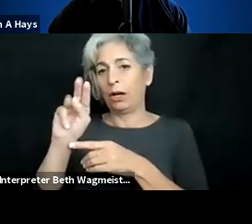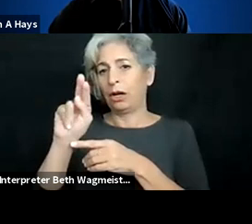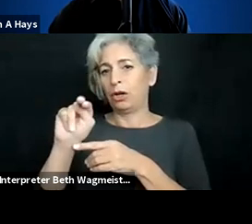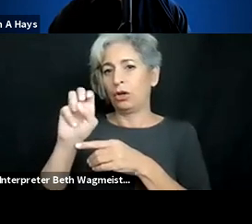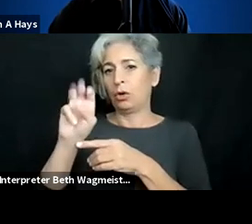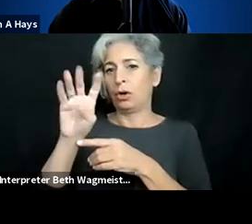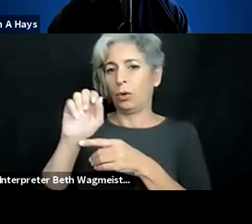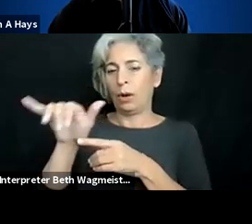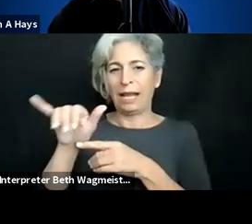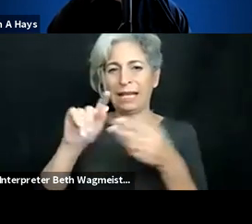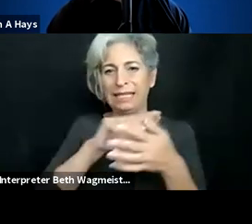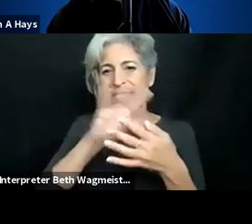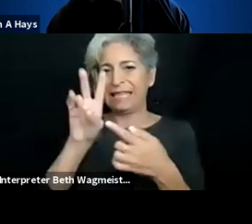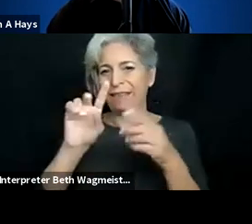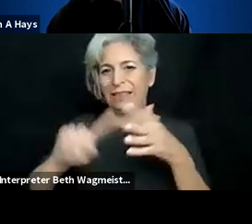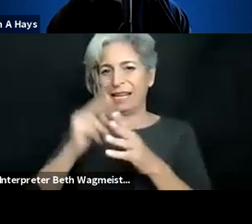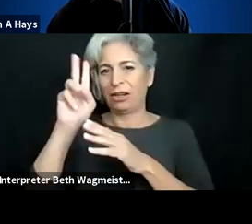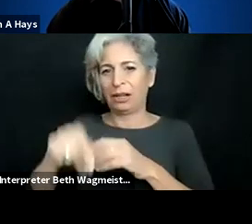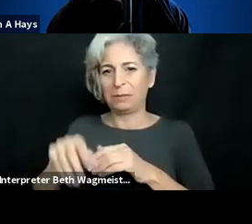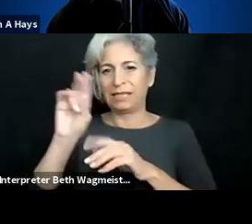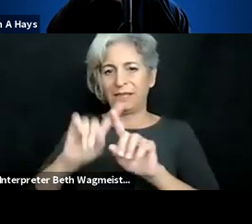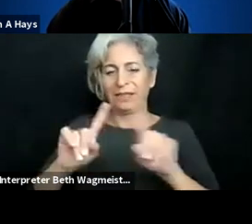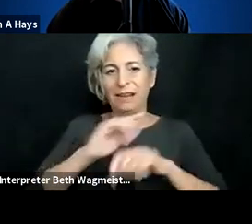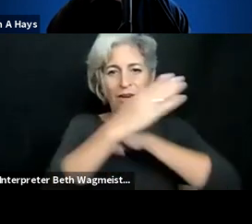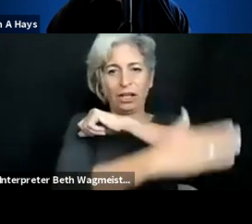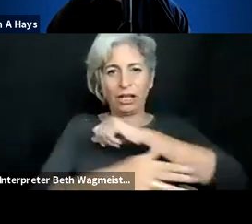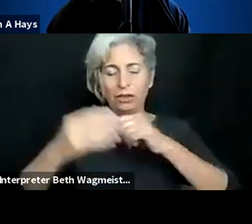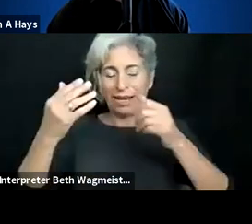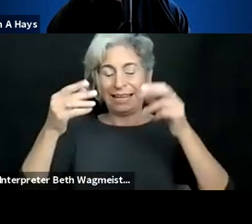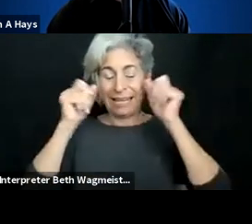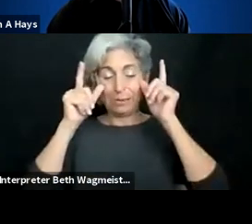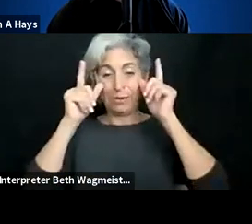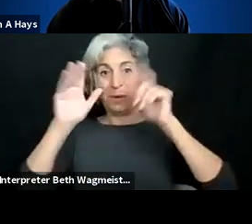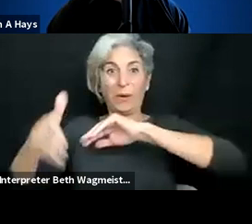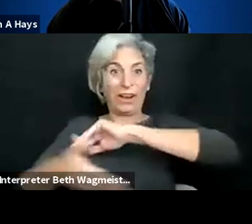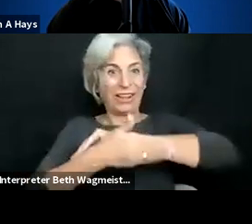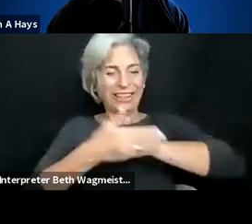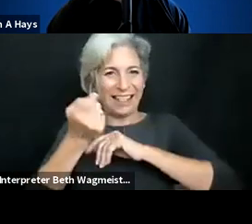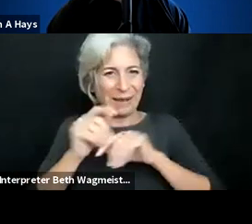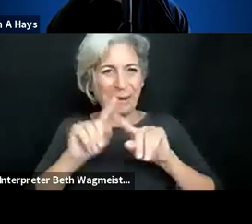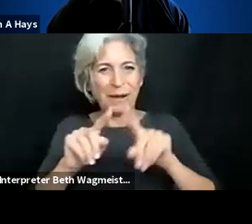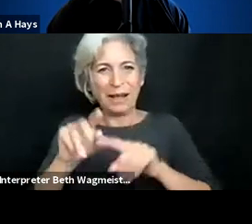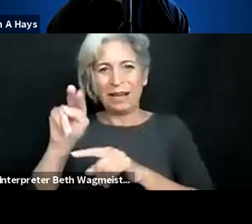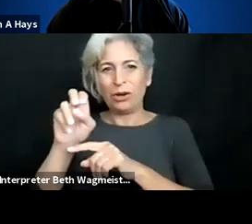everybody, this is thoarntion I'm a associate professor at Oslo Metropolitan Unviersity, I run seven